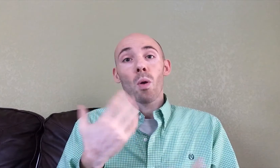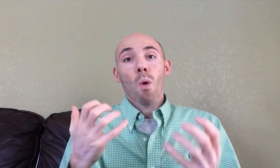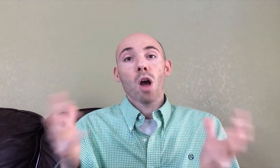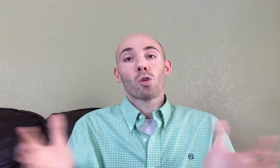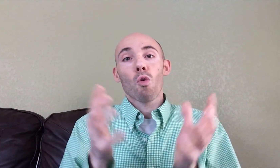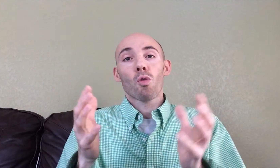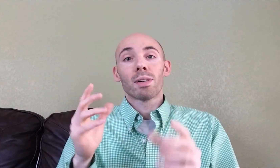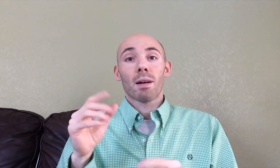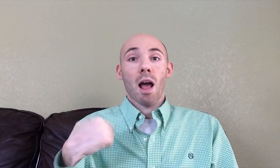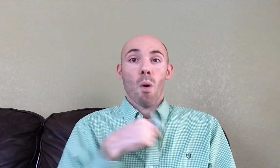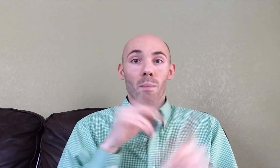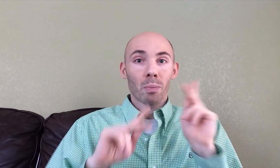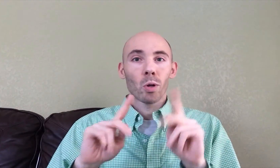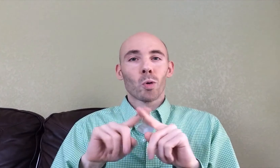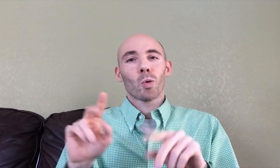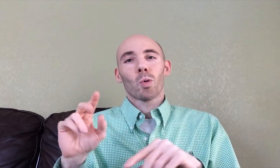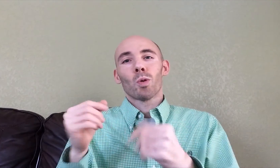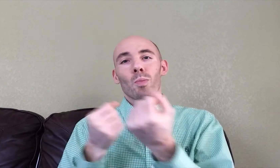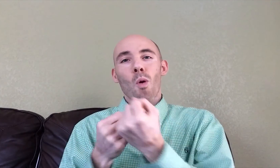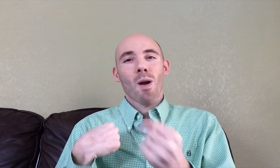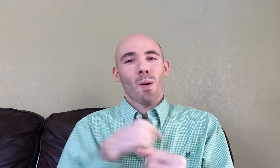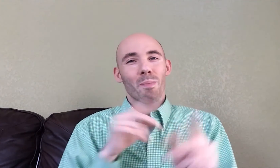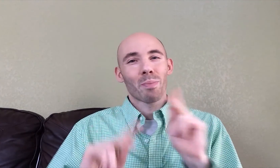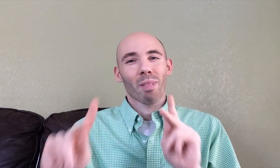Manny: "We want to encourage our people -- to support our people."